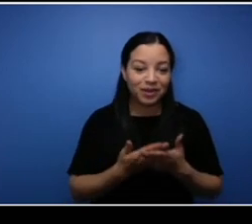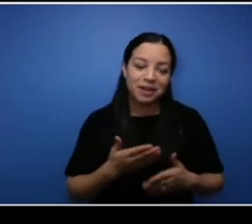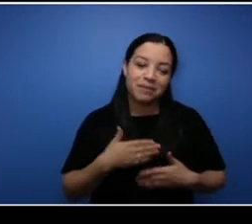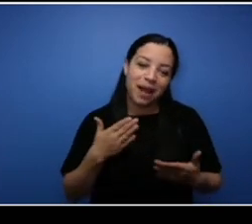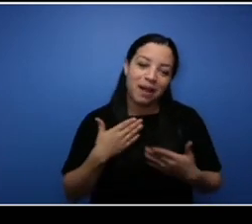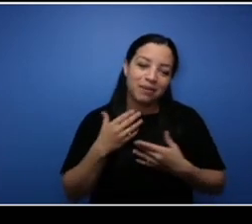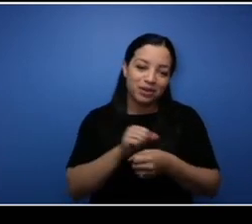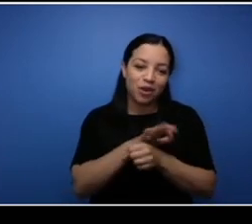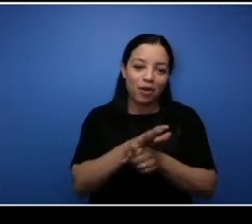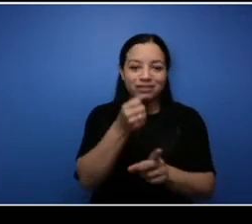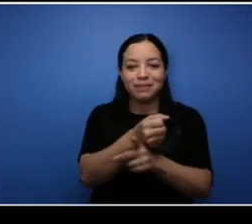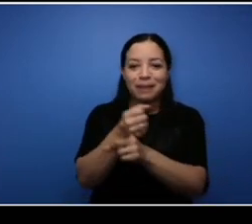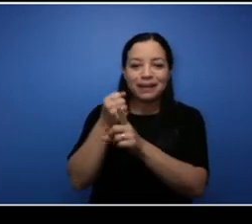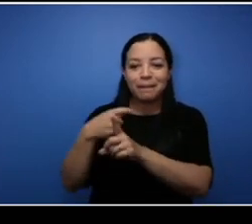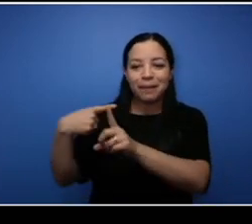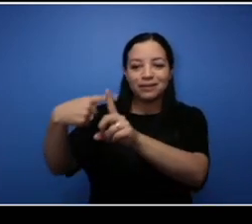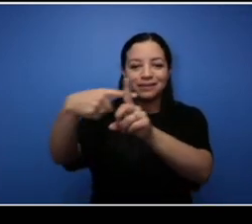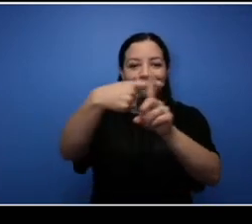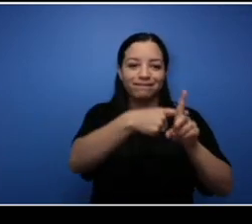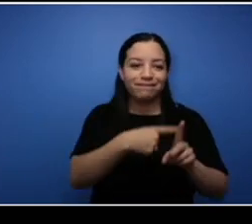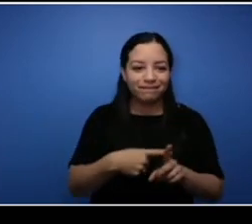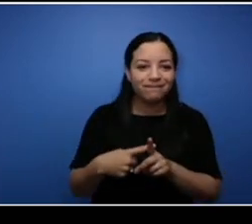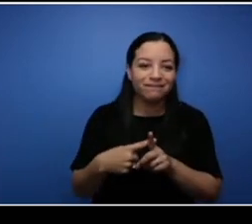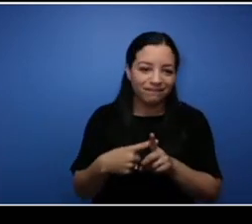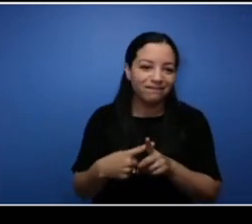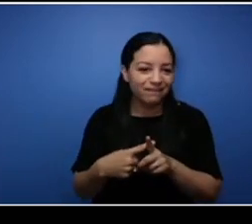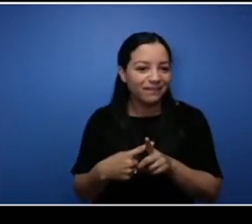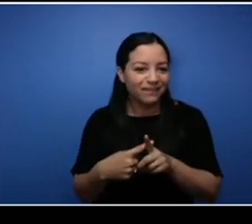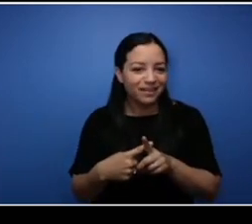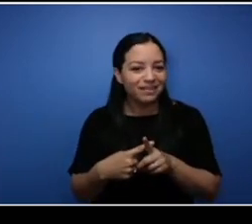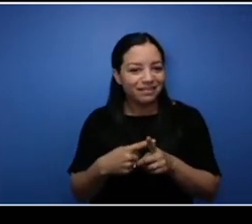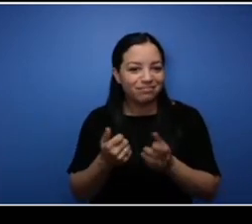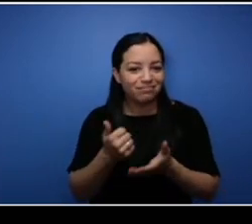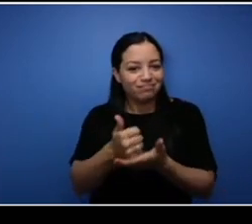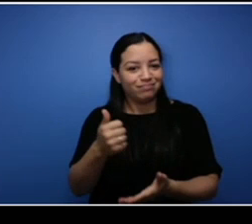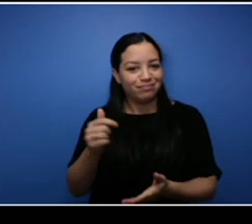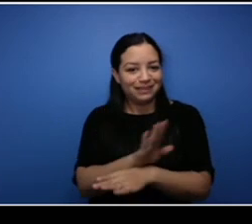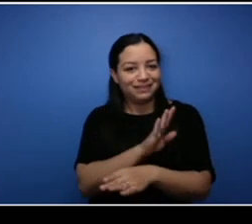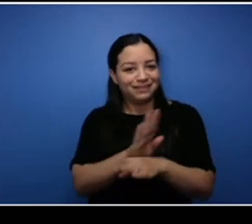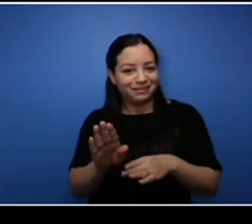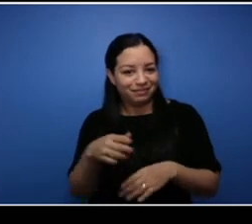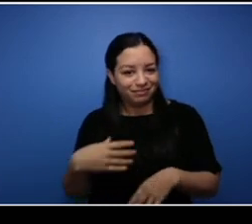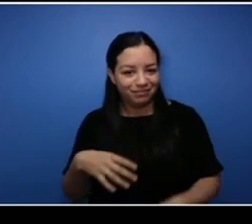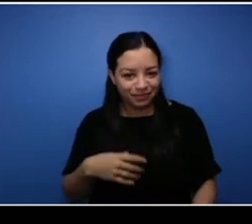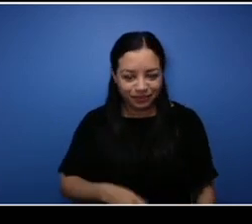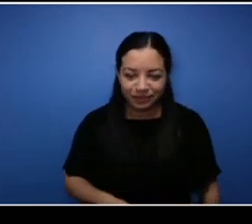you guys in a positive way and was good for your guys' business for sure. I have one more